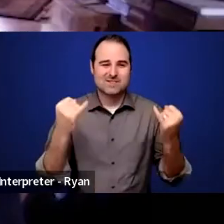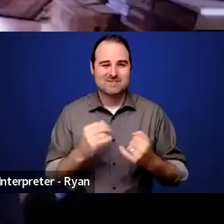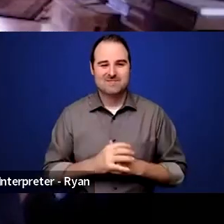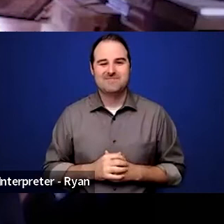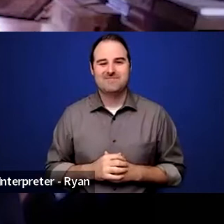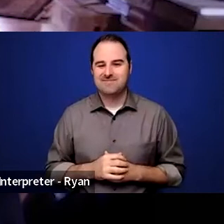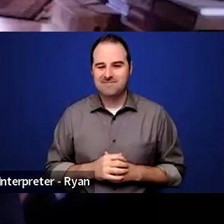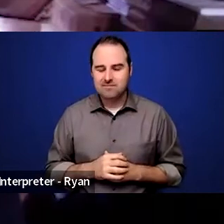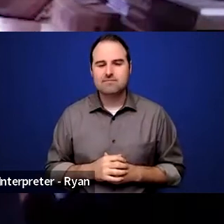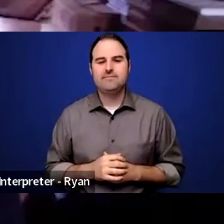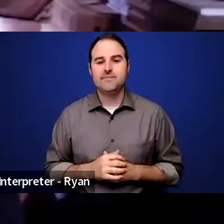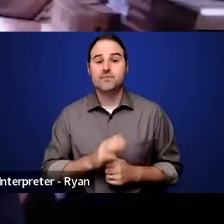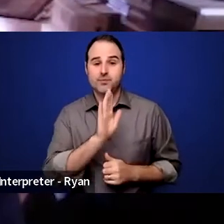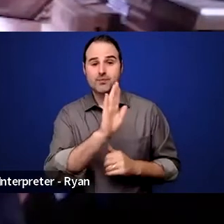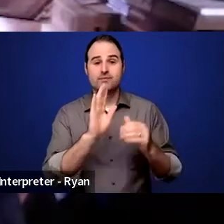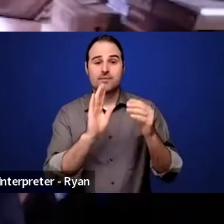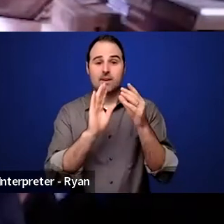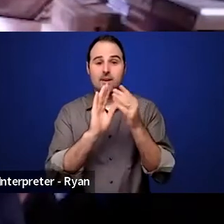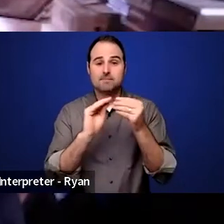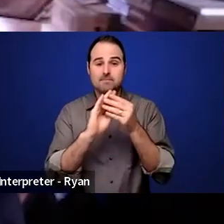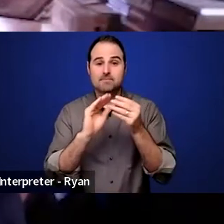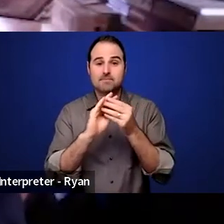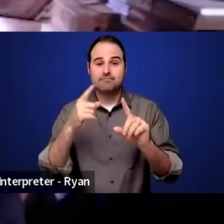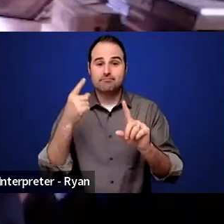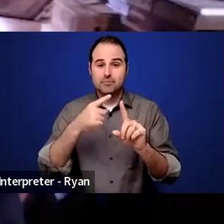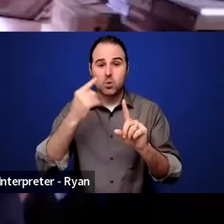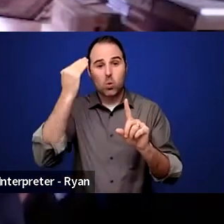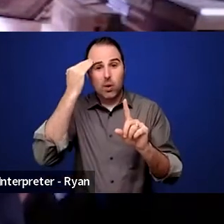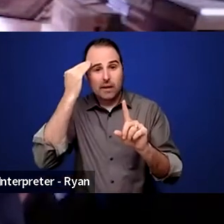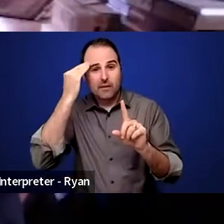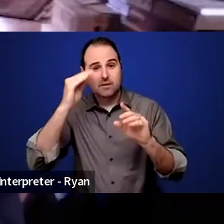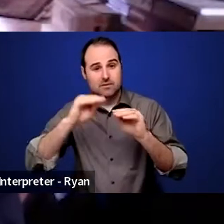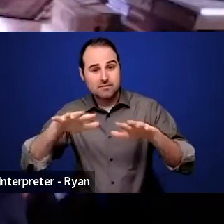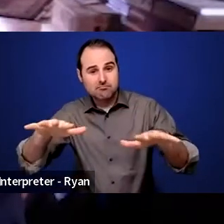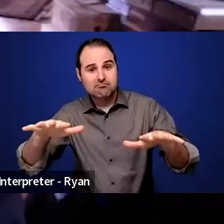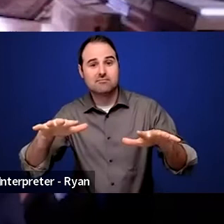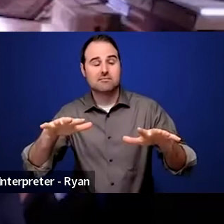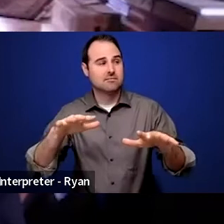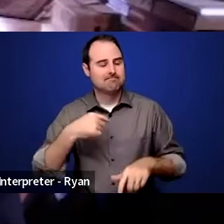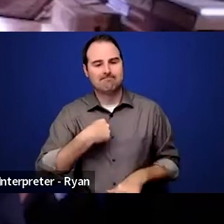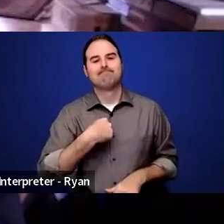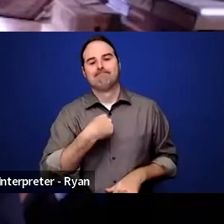The comments about awareness, it really struck home. I happen to have two grandsons